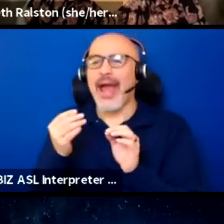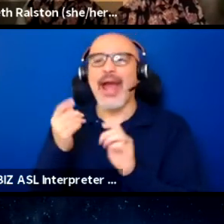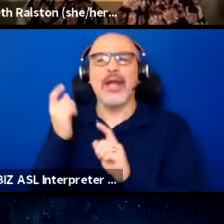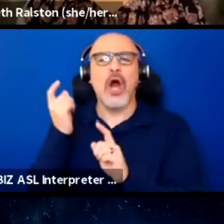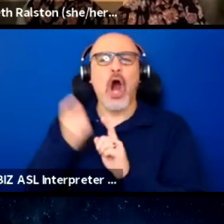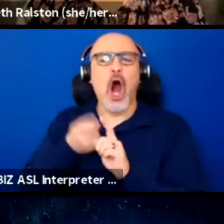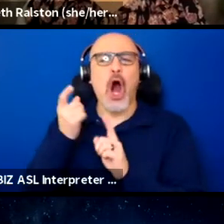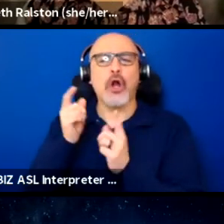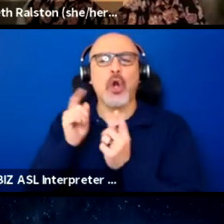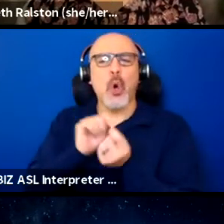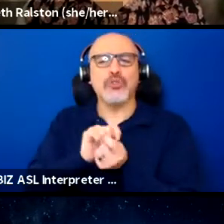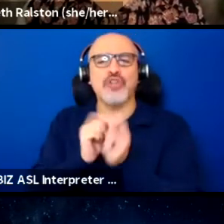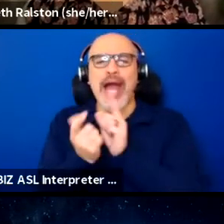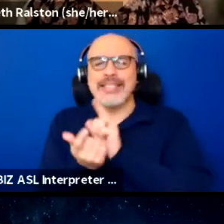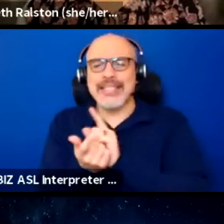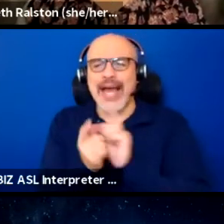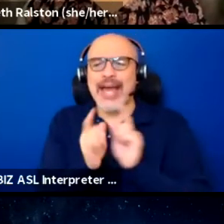to as many different languages as possible,